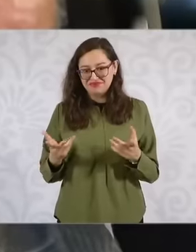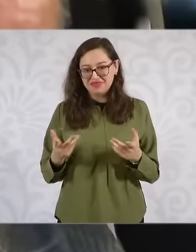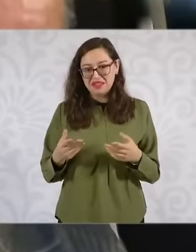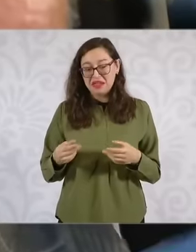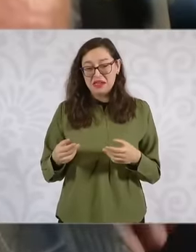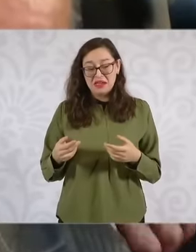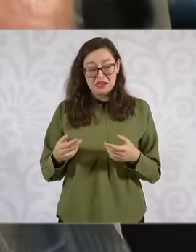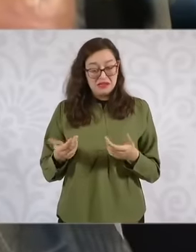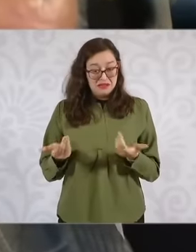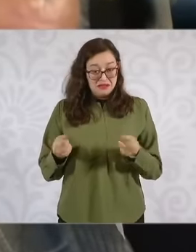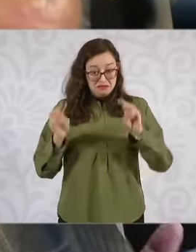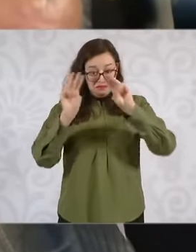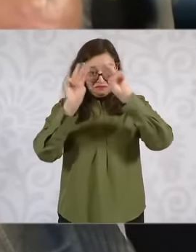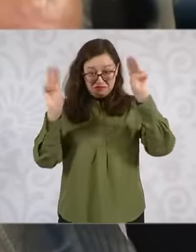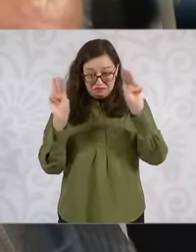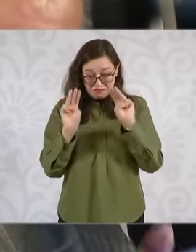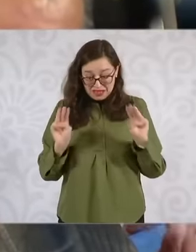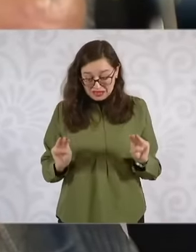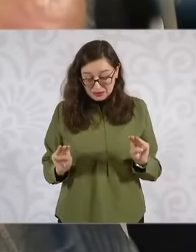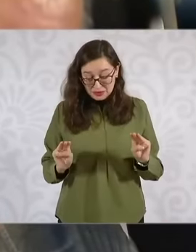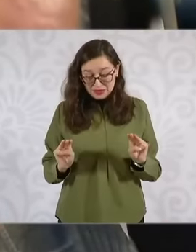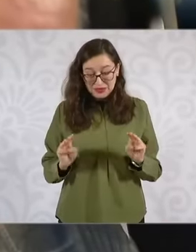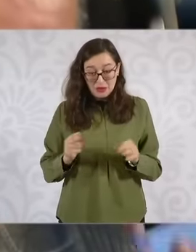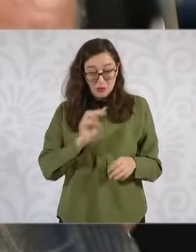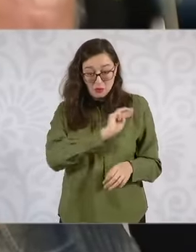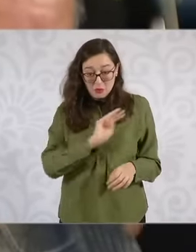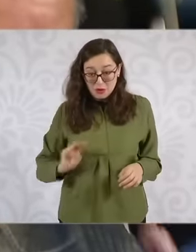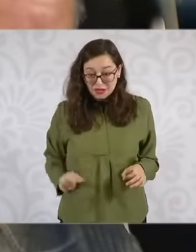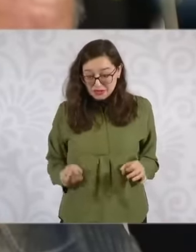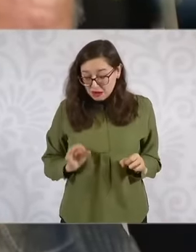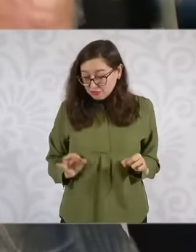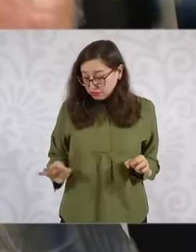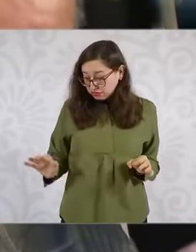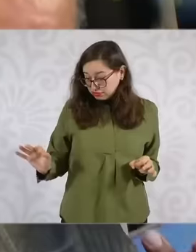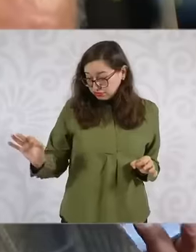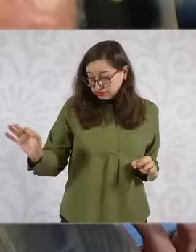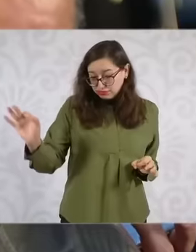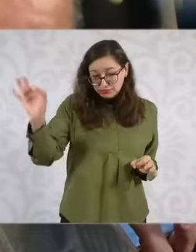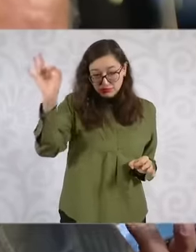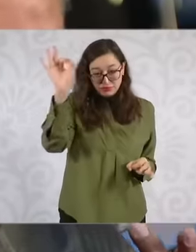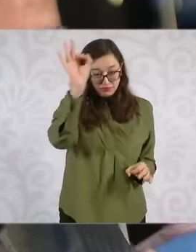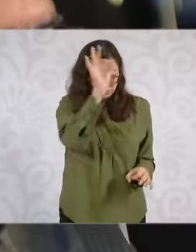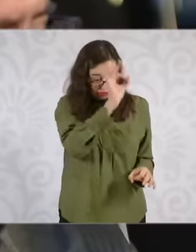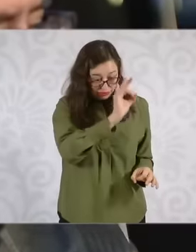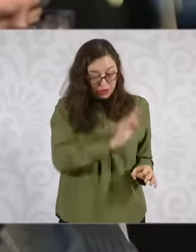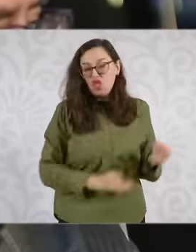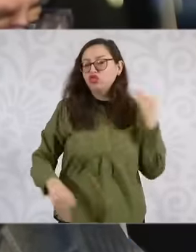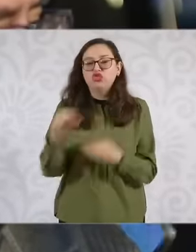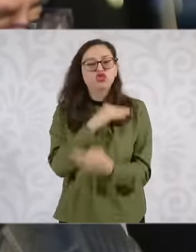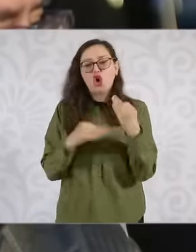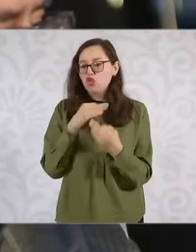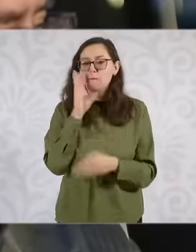if it is not the pavement it is the water supply the drainage the collection Regarding garbage, roads,